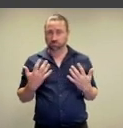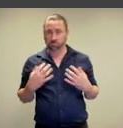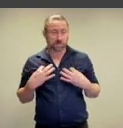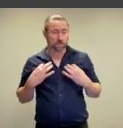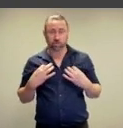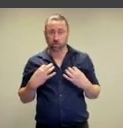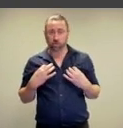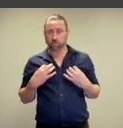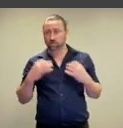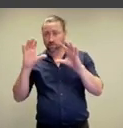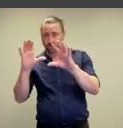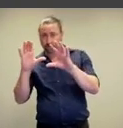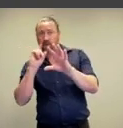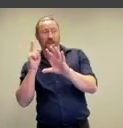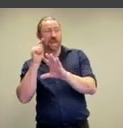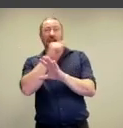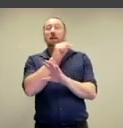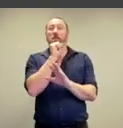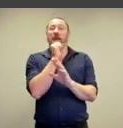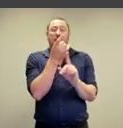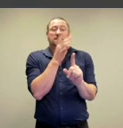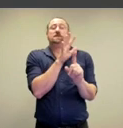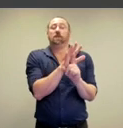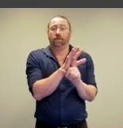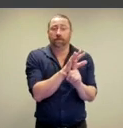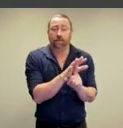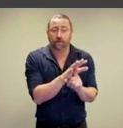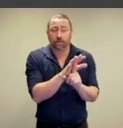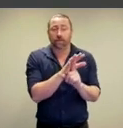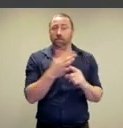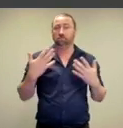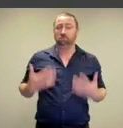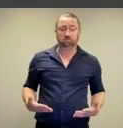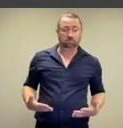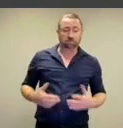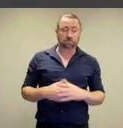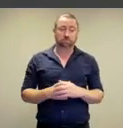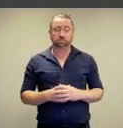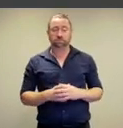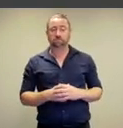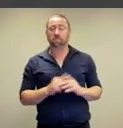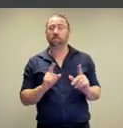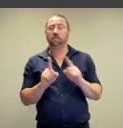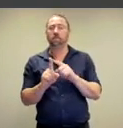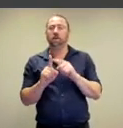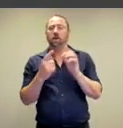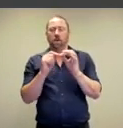on the right and on the left we see the artist